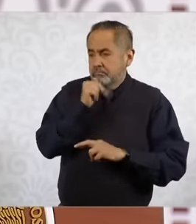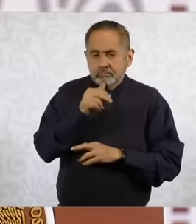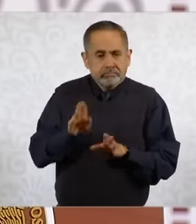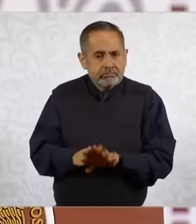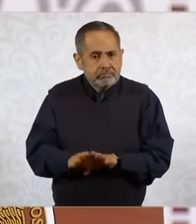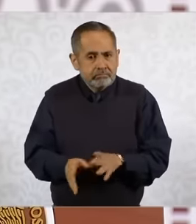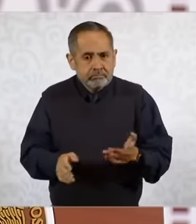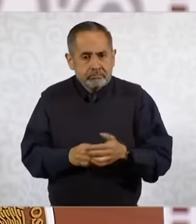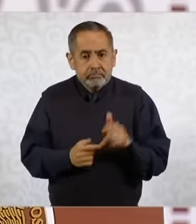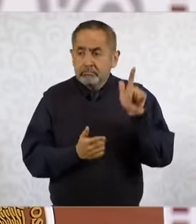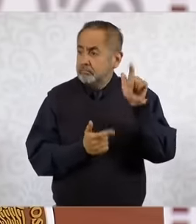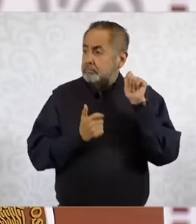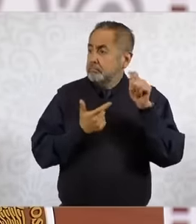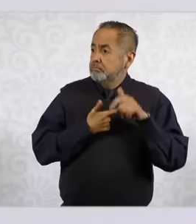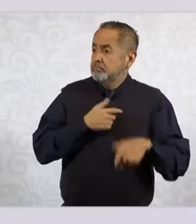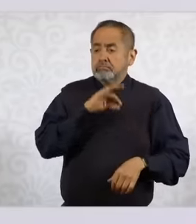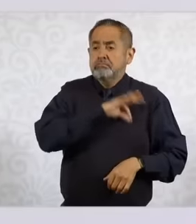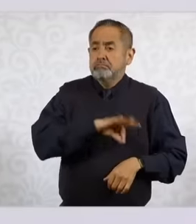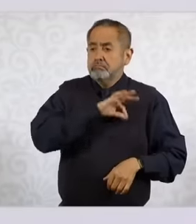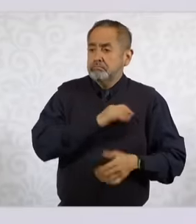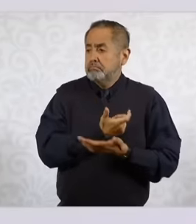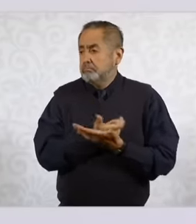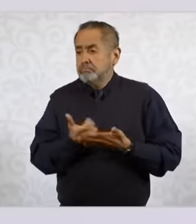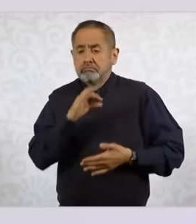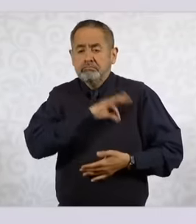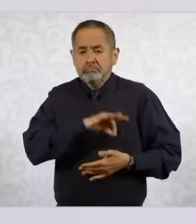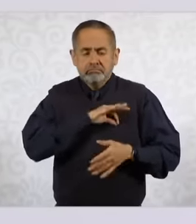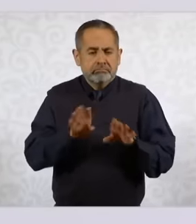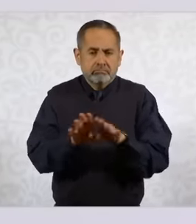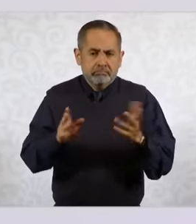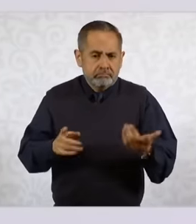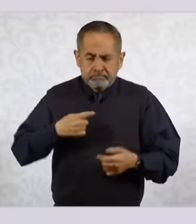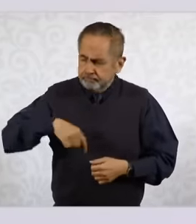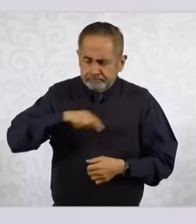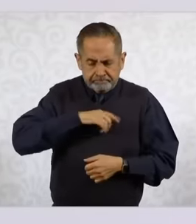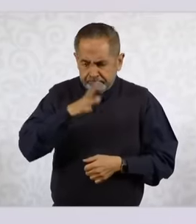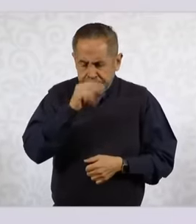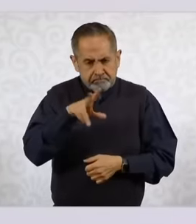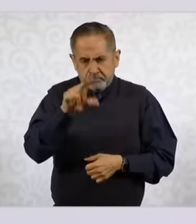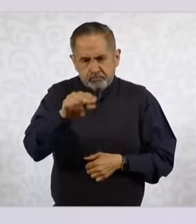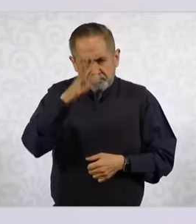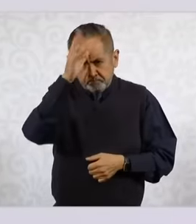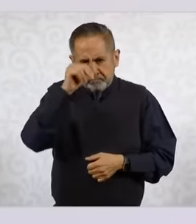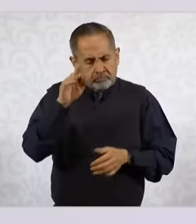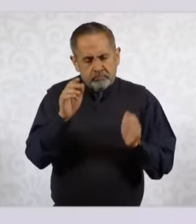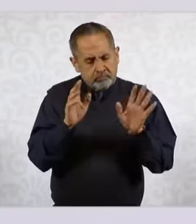collecting their salaries. So we don't, we don't agree, we obviously respect it